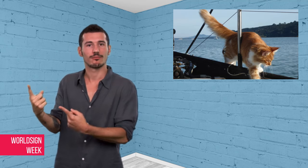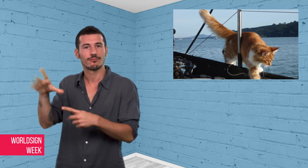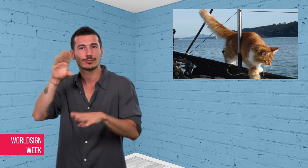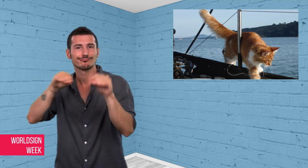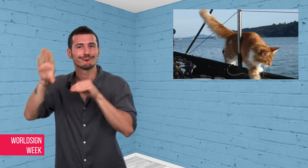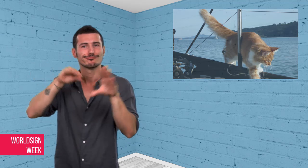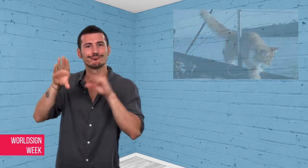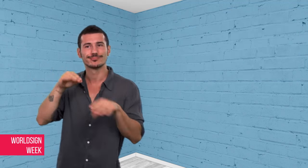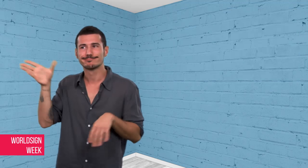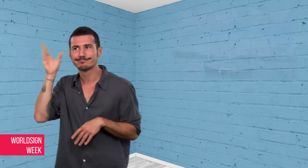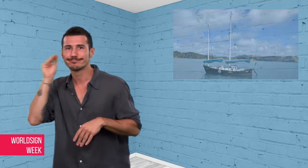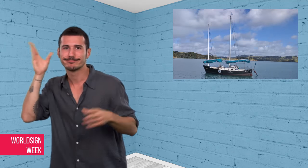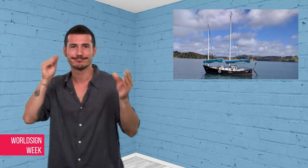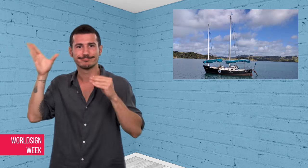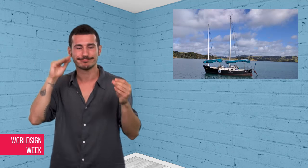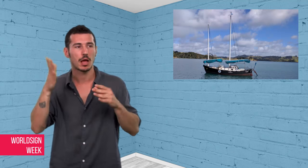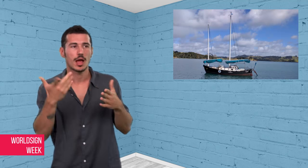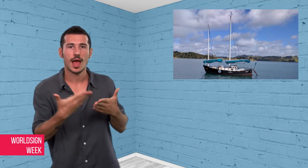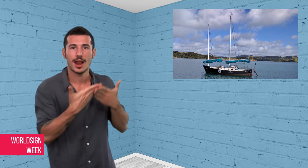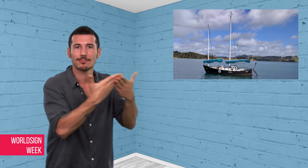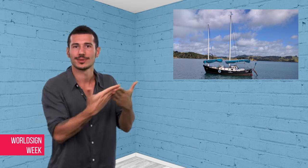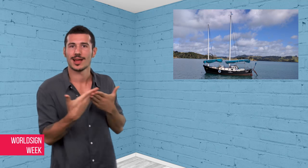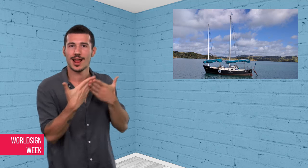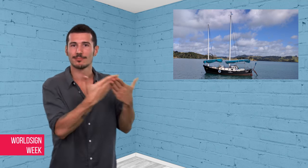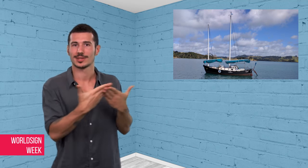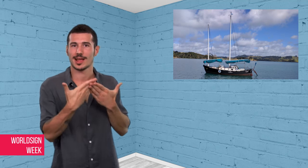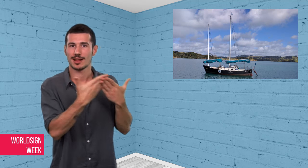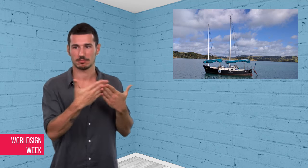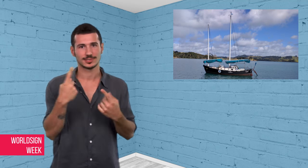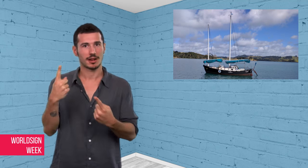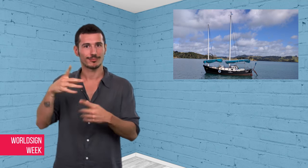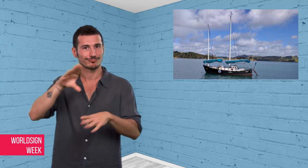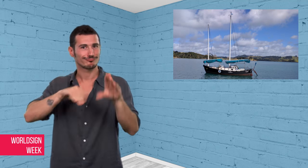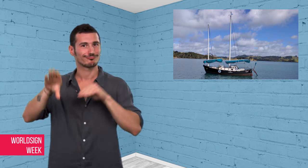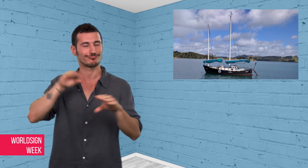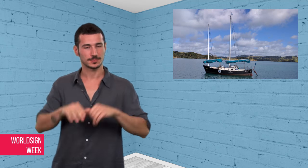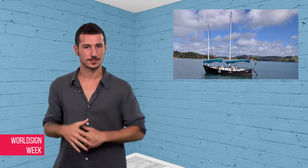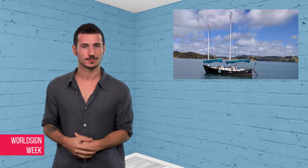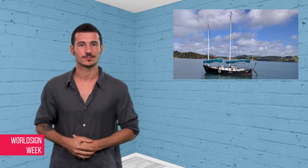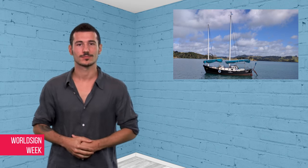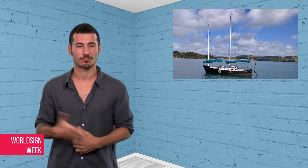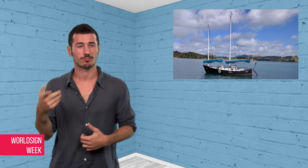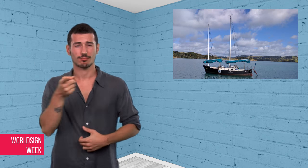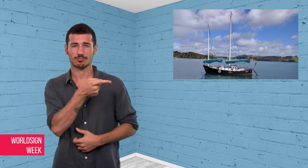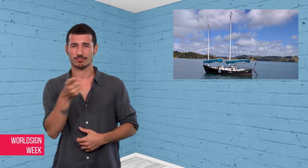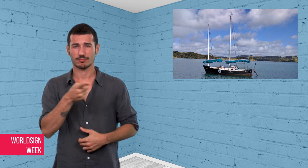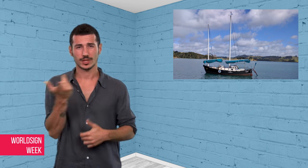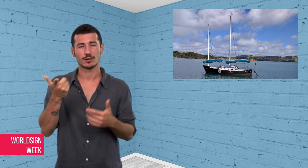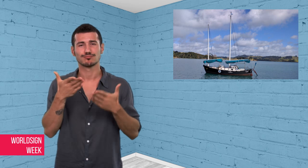be Thompson’s ears when they’re travelling in water.